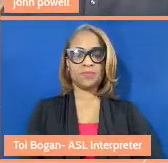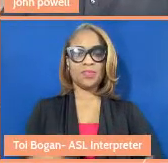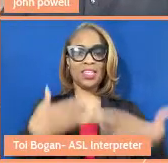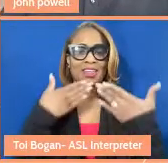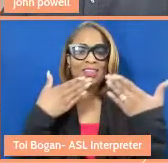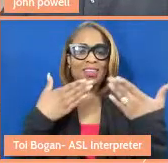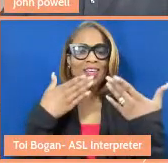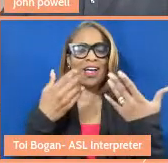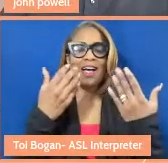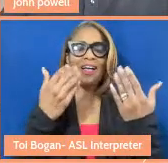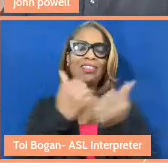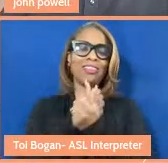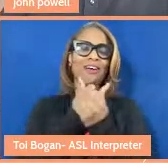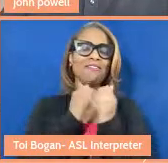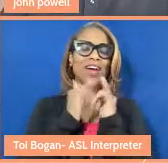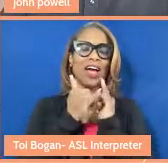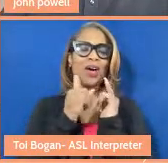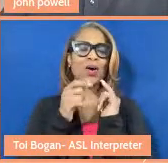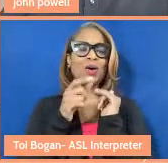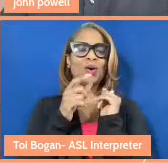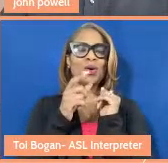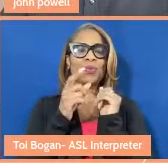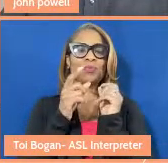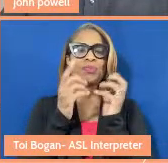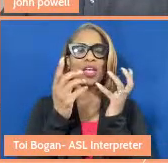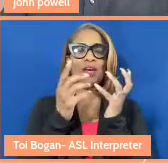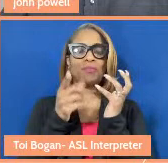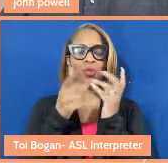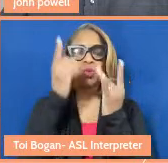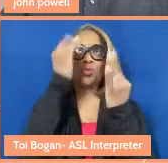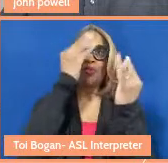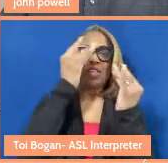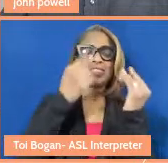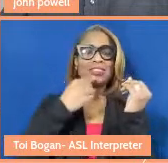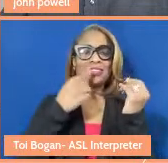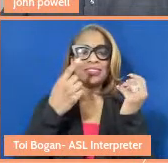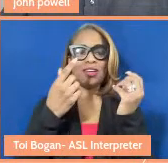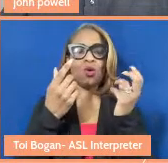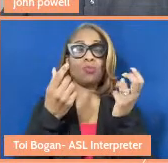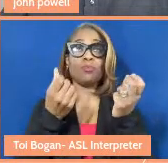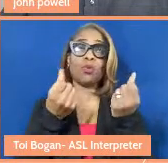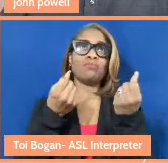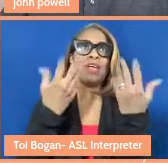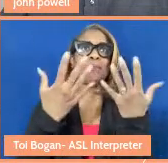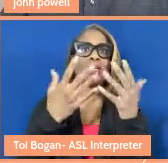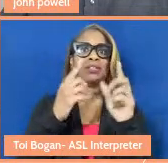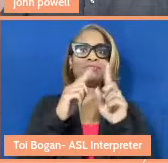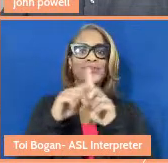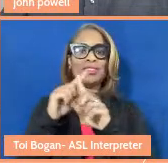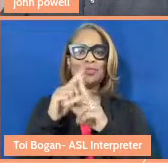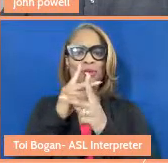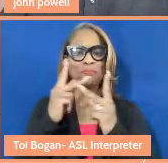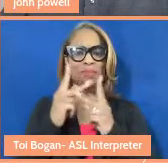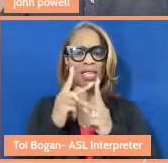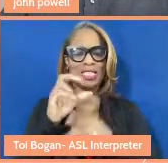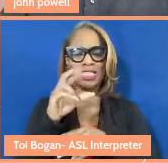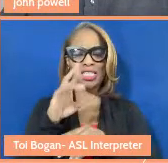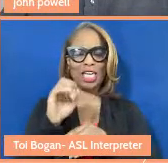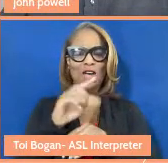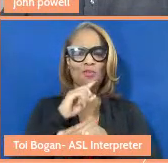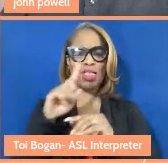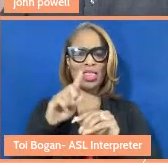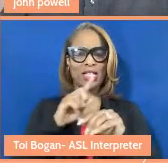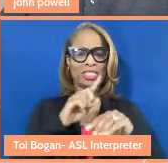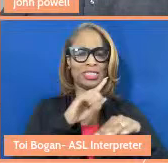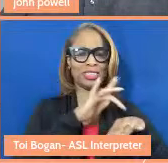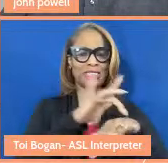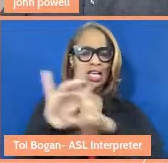reflection of how many places care touches, right? And how complex the system is that you're speaking